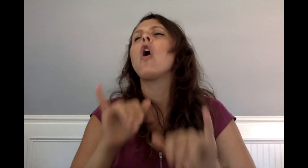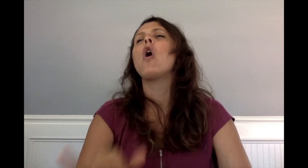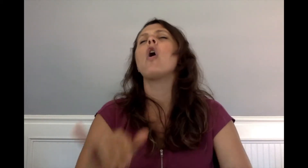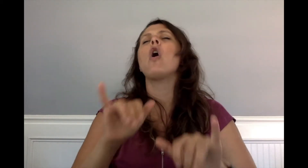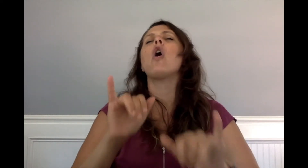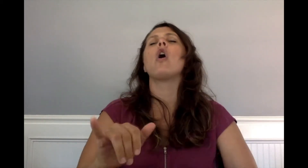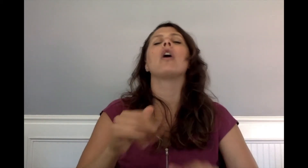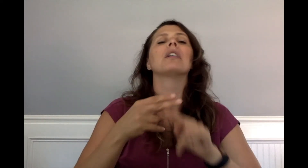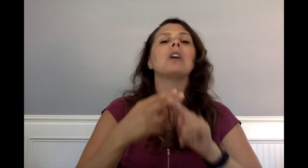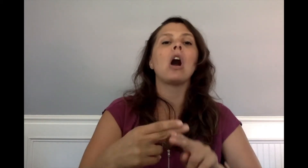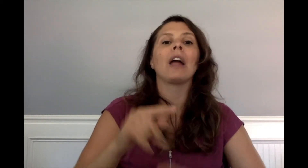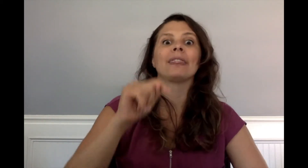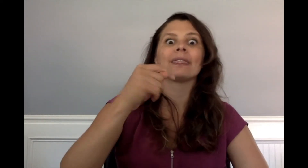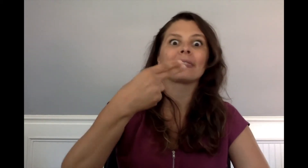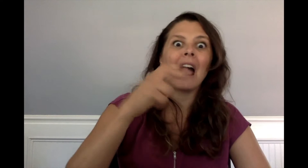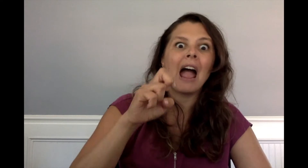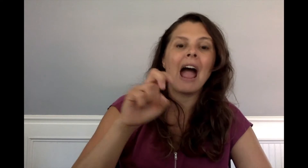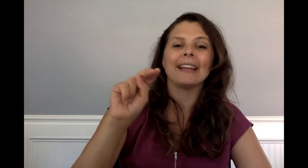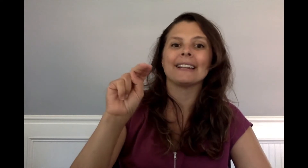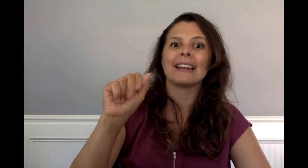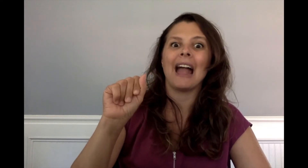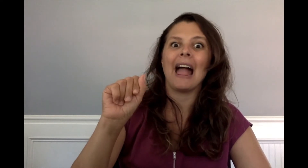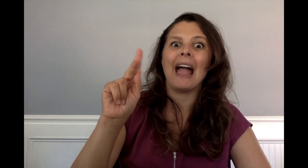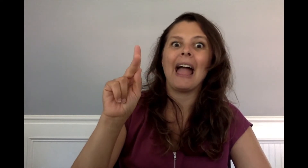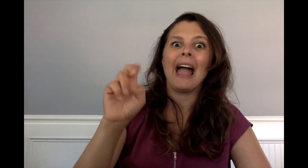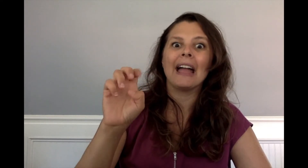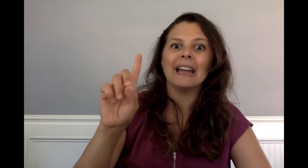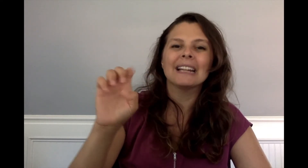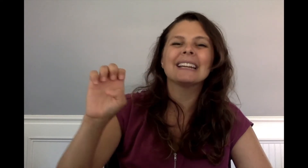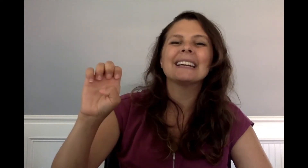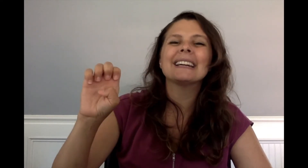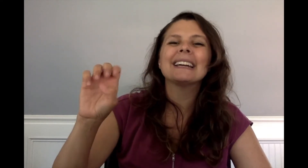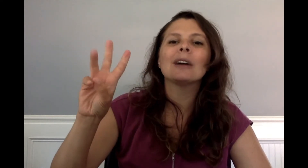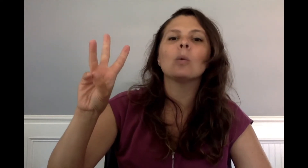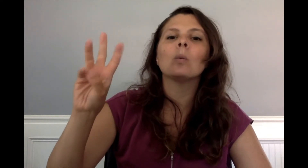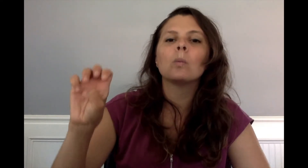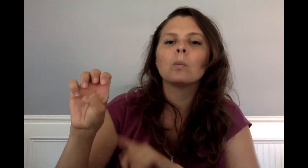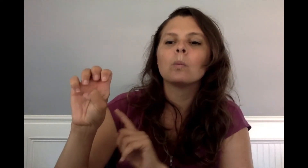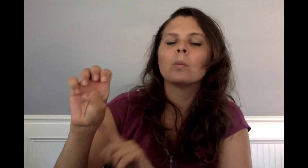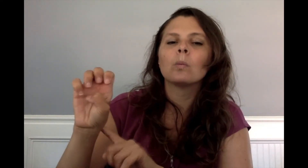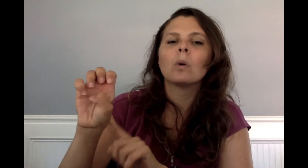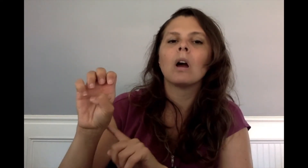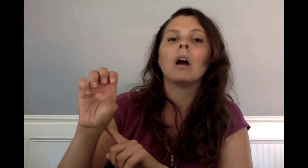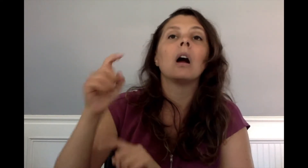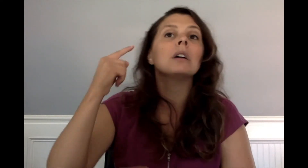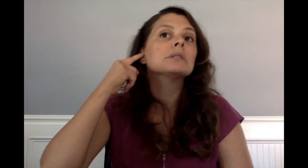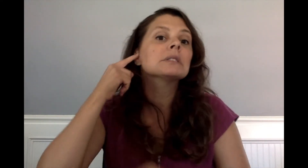the 'Naked Ewe,' a knitting shop